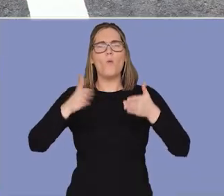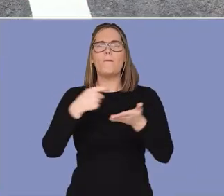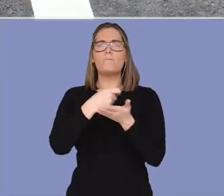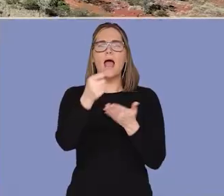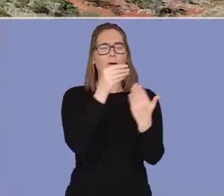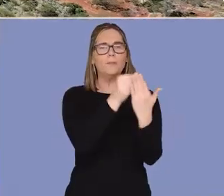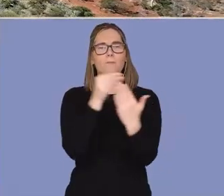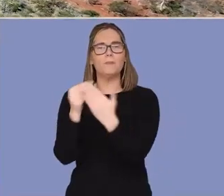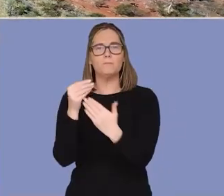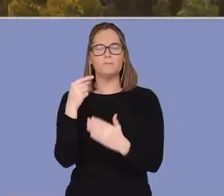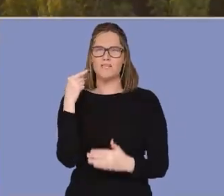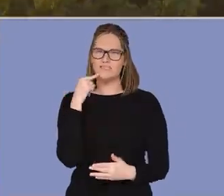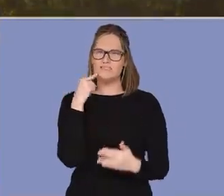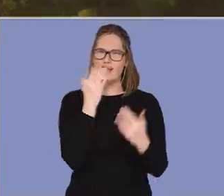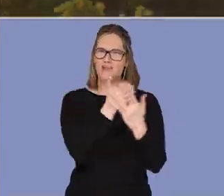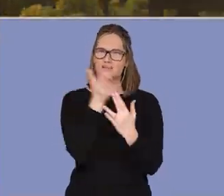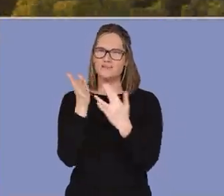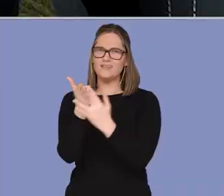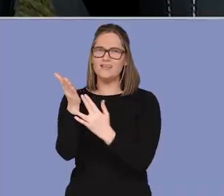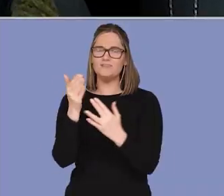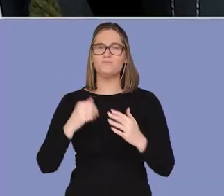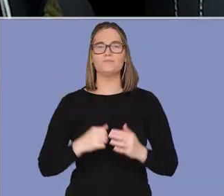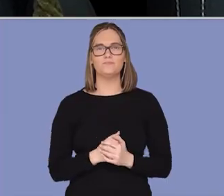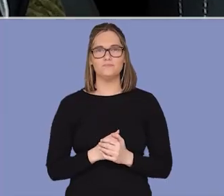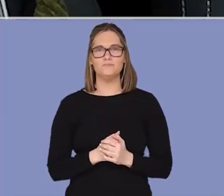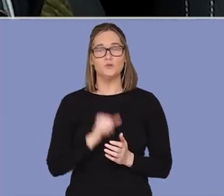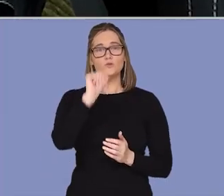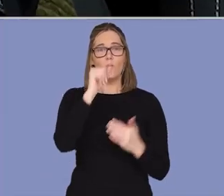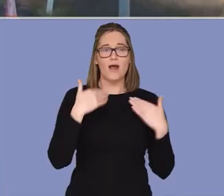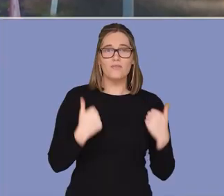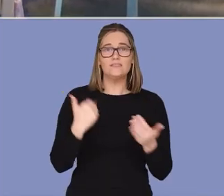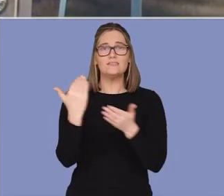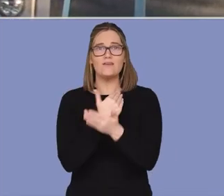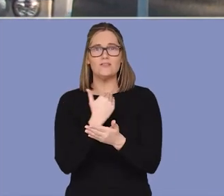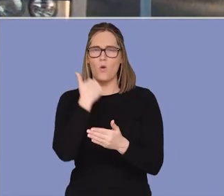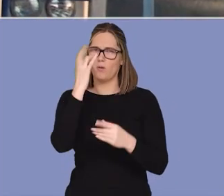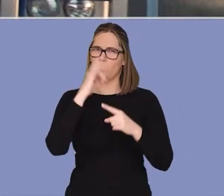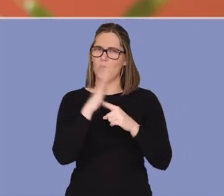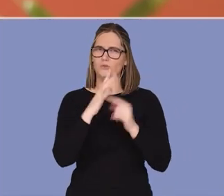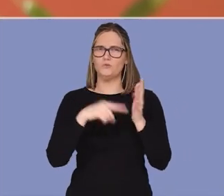you can use our network your way. We're making your health and safety our top priority. We're